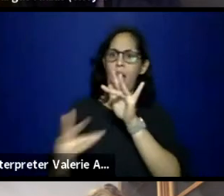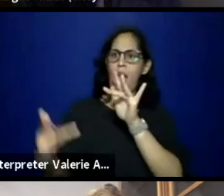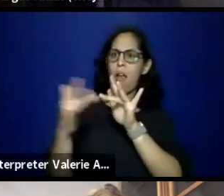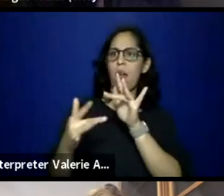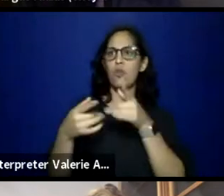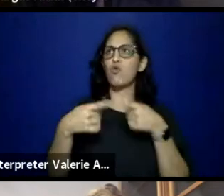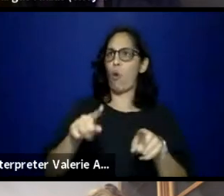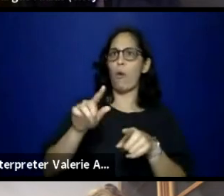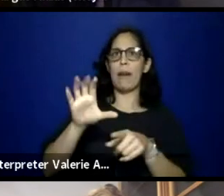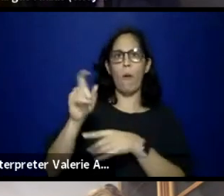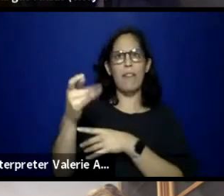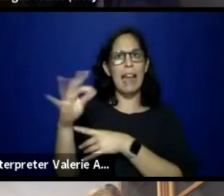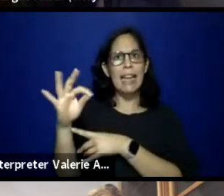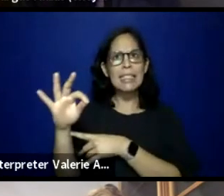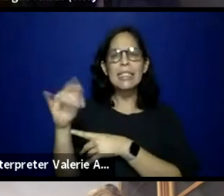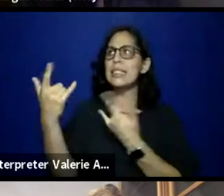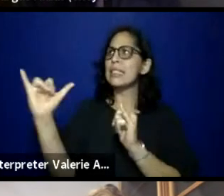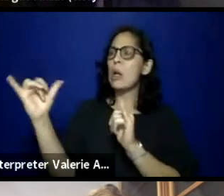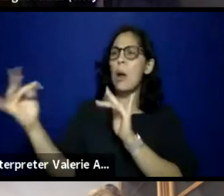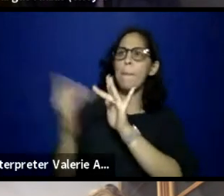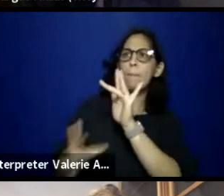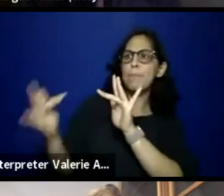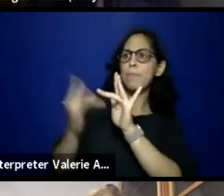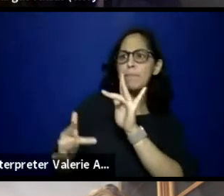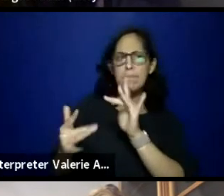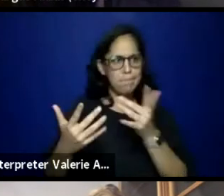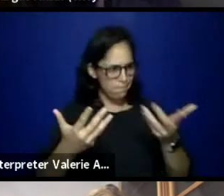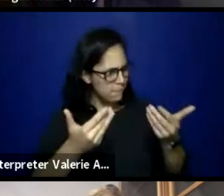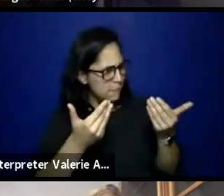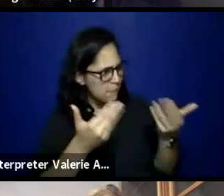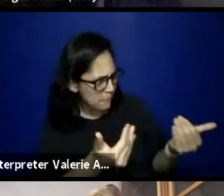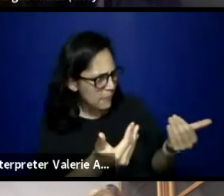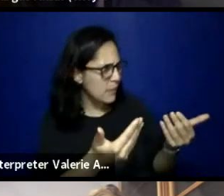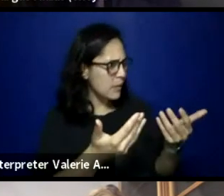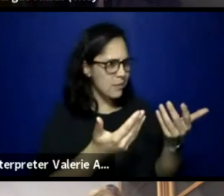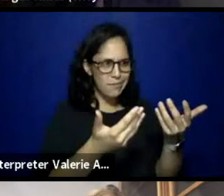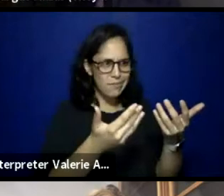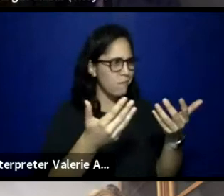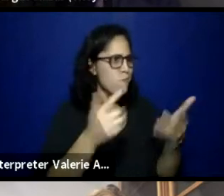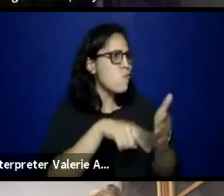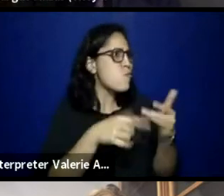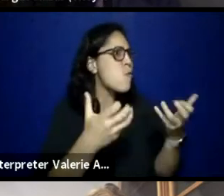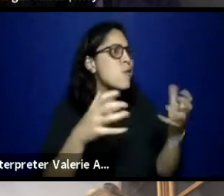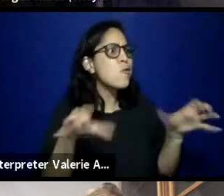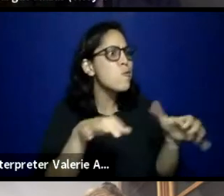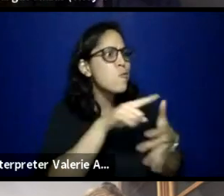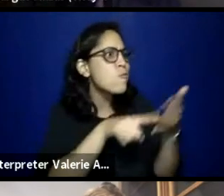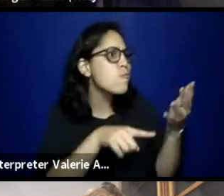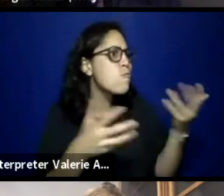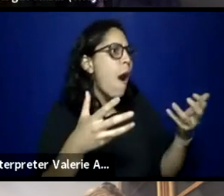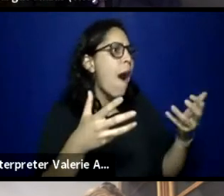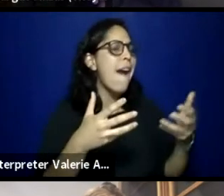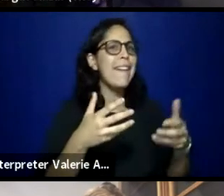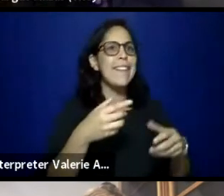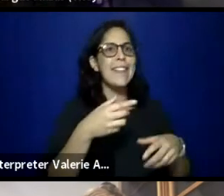And so we're just so grateful for just their willingness to welcome us in to the American theater space, really.